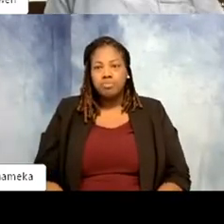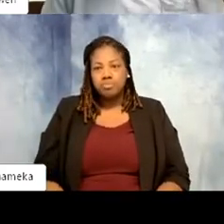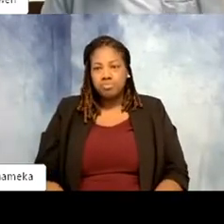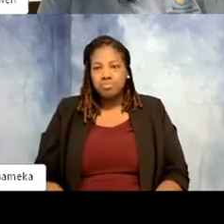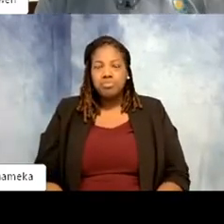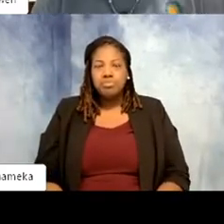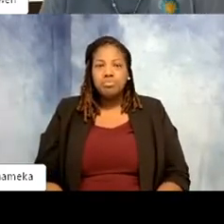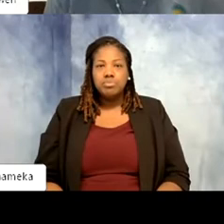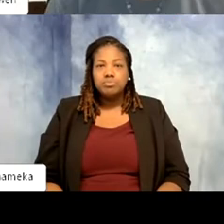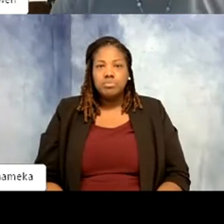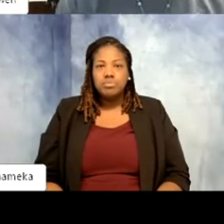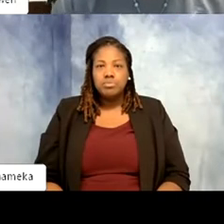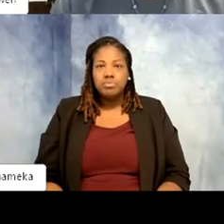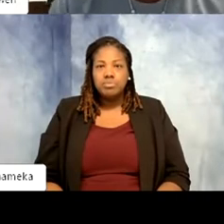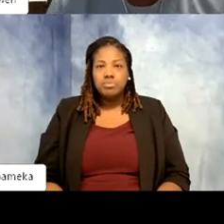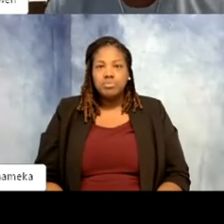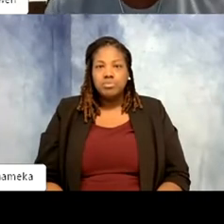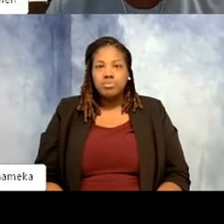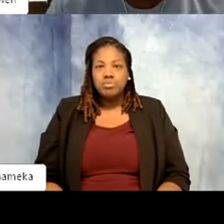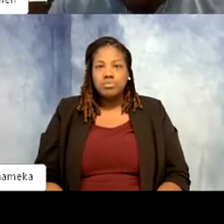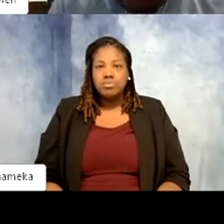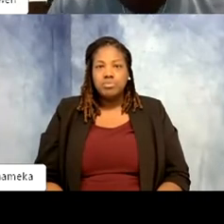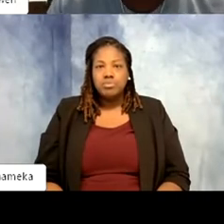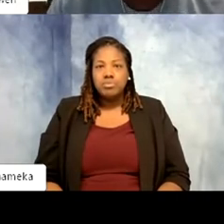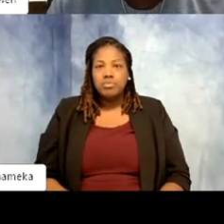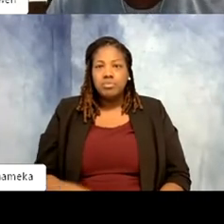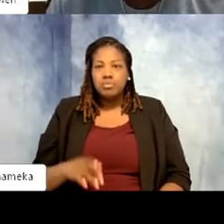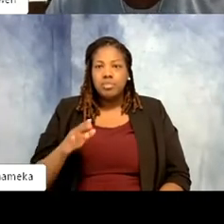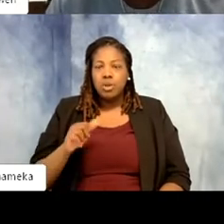Shellie: That's that's amazing um and I'm going to be launching just another poll here in a second,